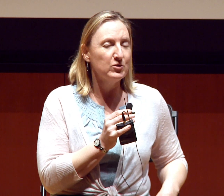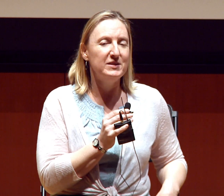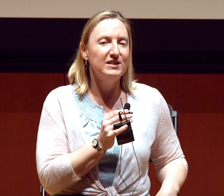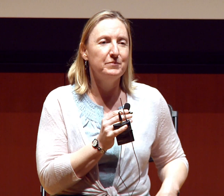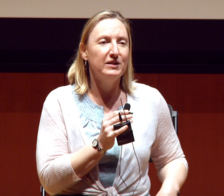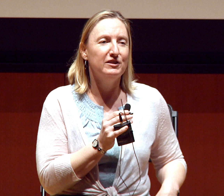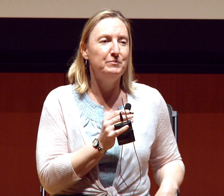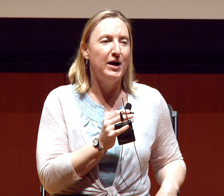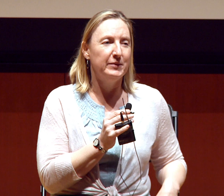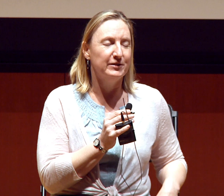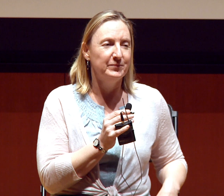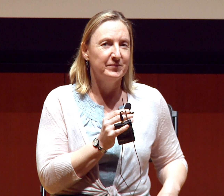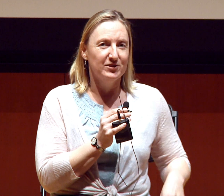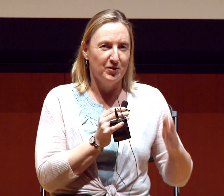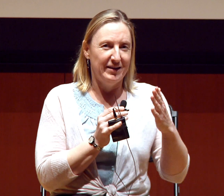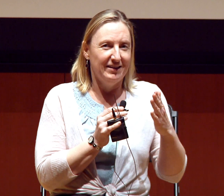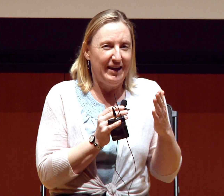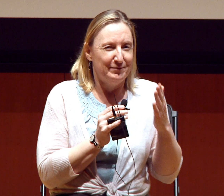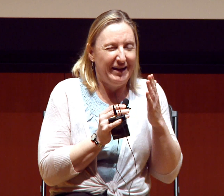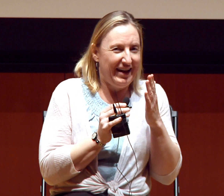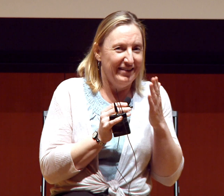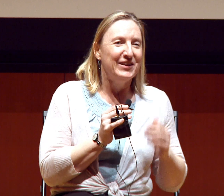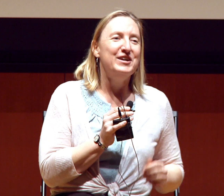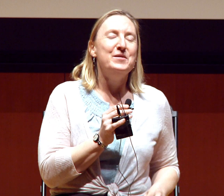So I’m going to say something a little unpopular. It’s going on camera.